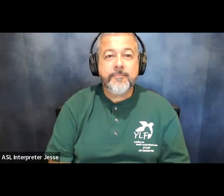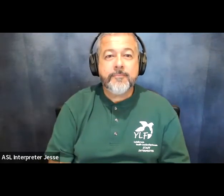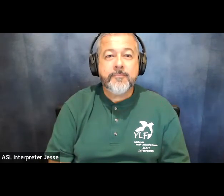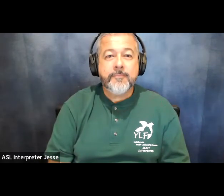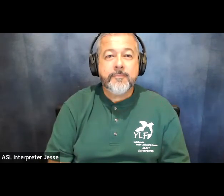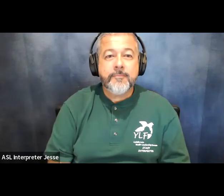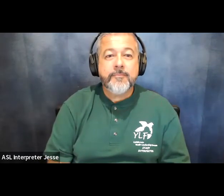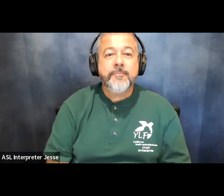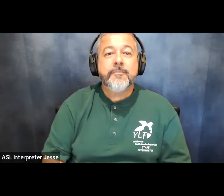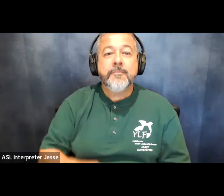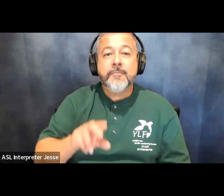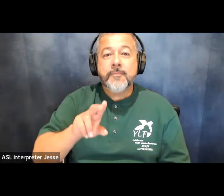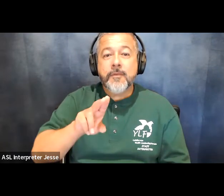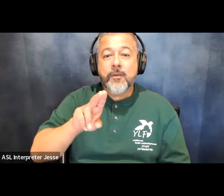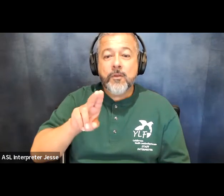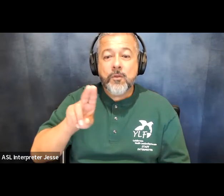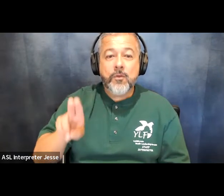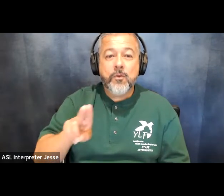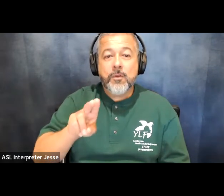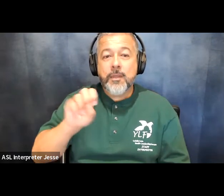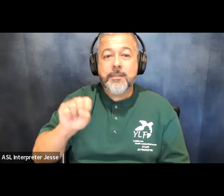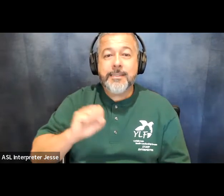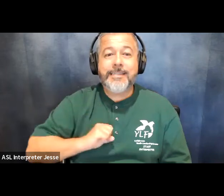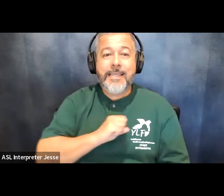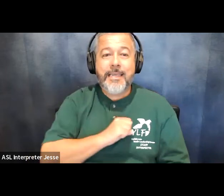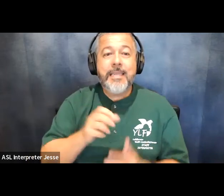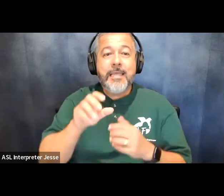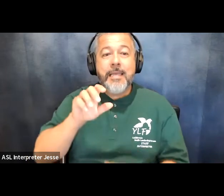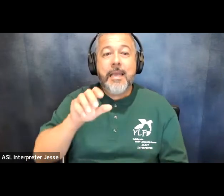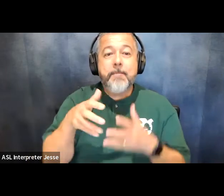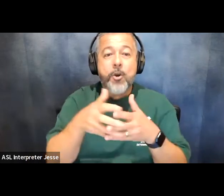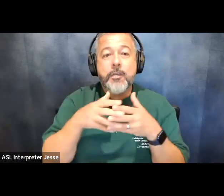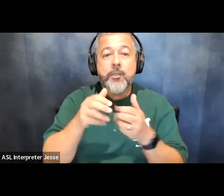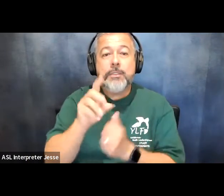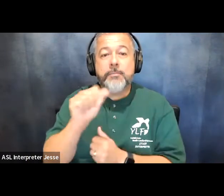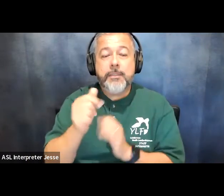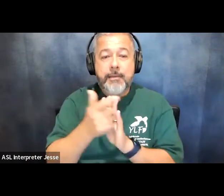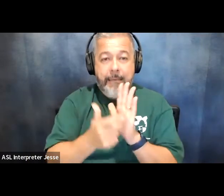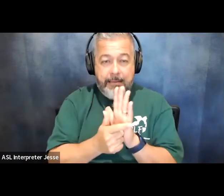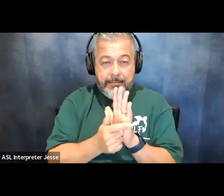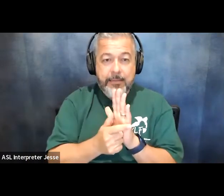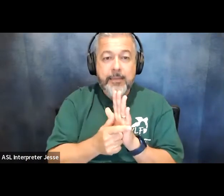united states senate senate americans with disabilities act september 18 1989.